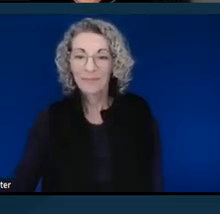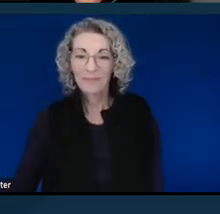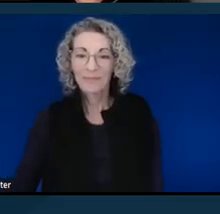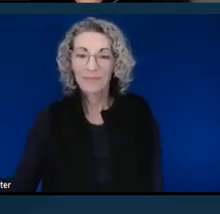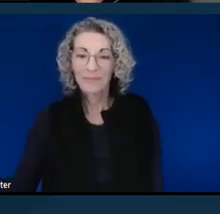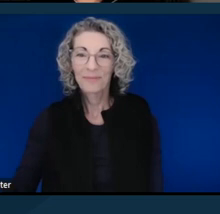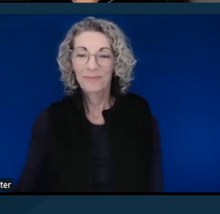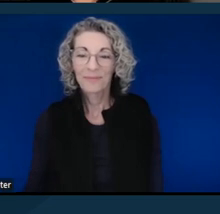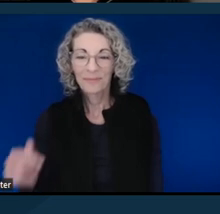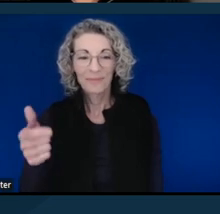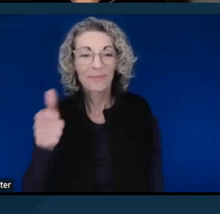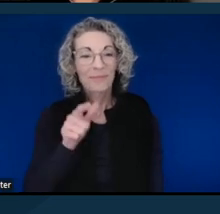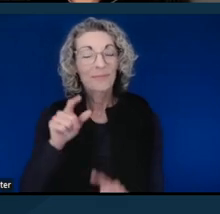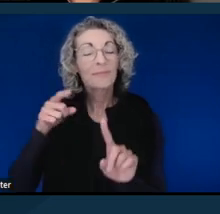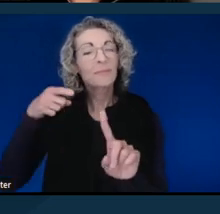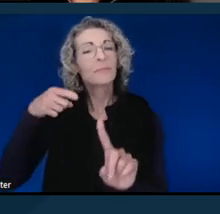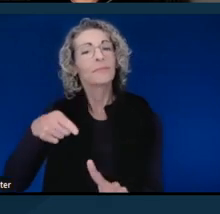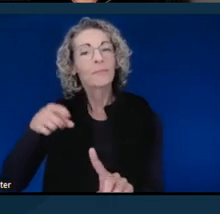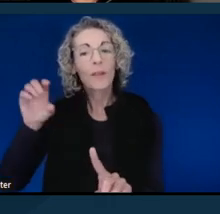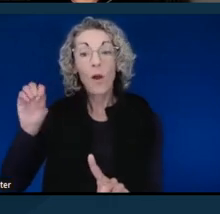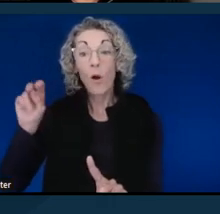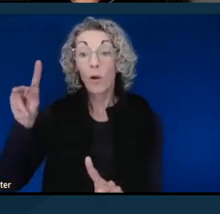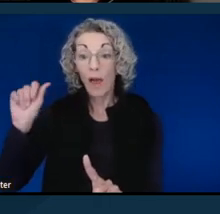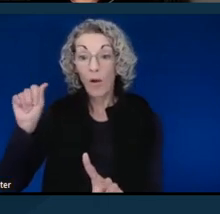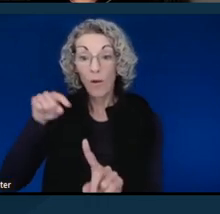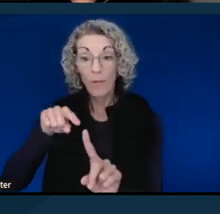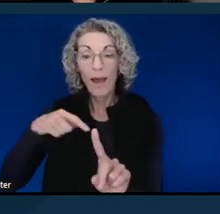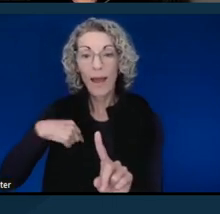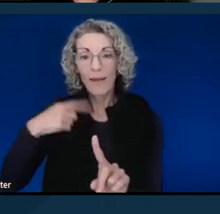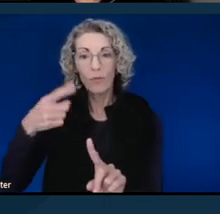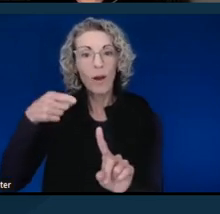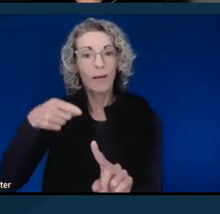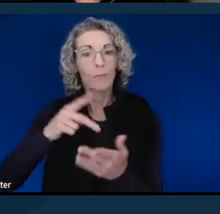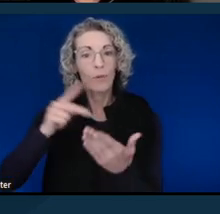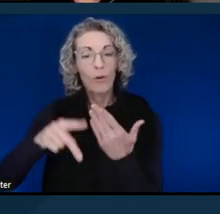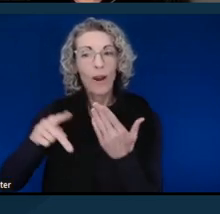that I came across, and I will put a link to that in the chat as soon